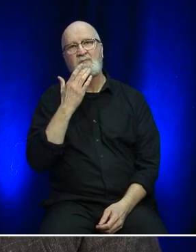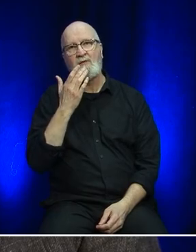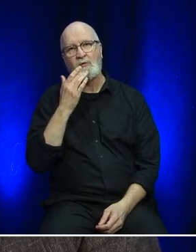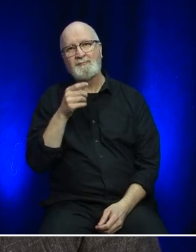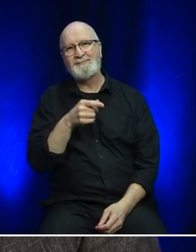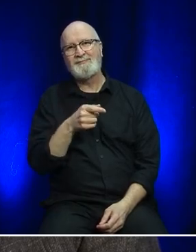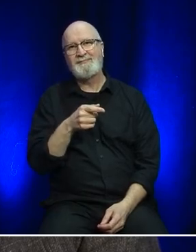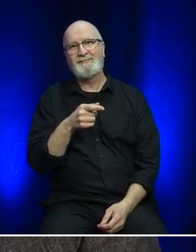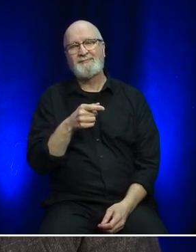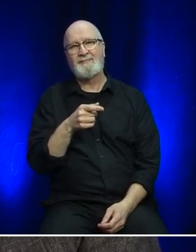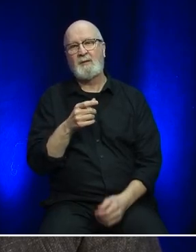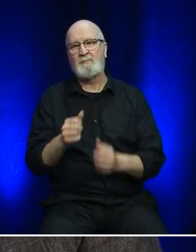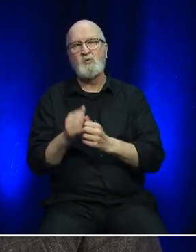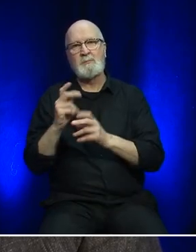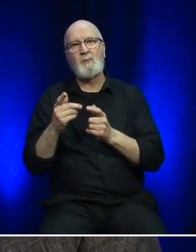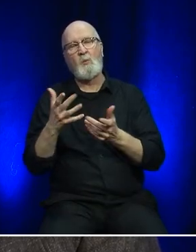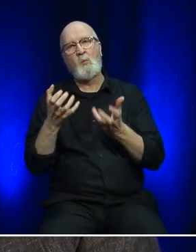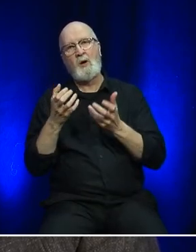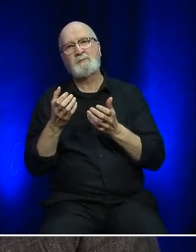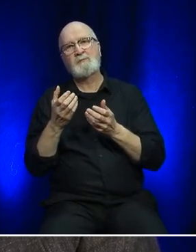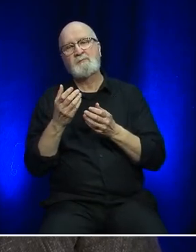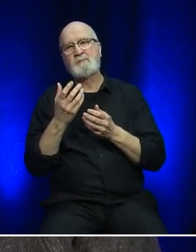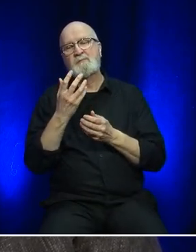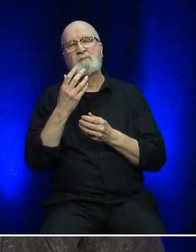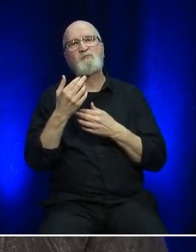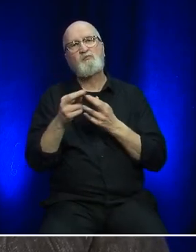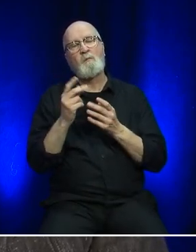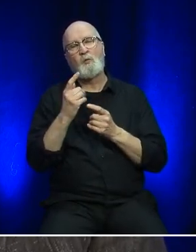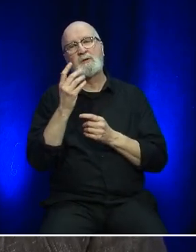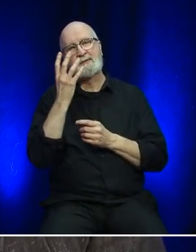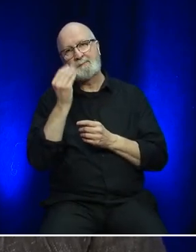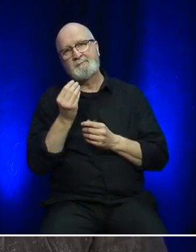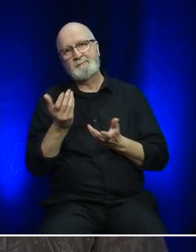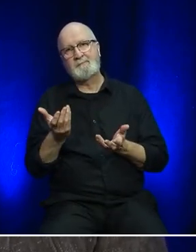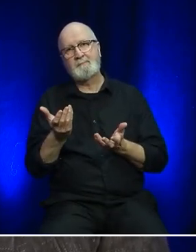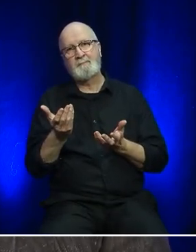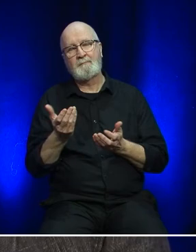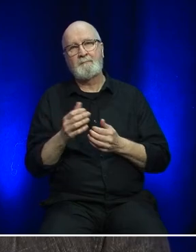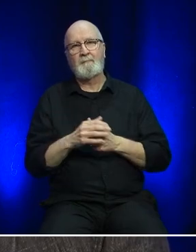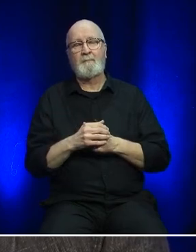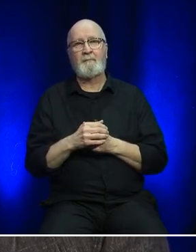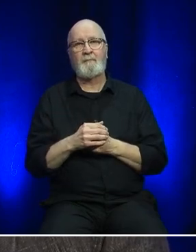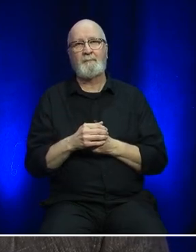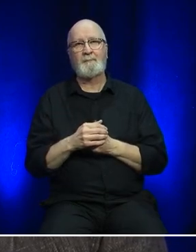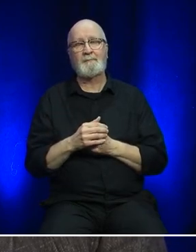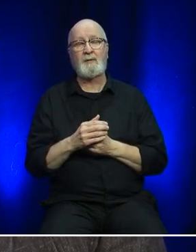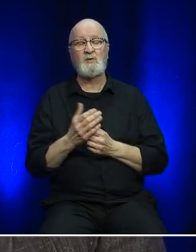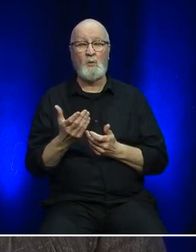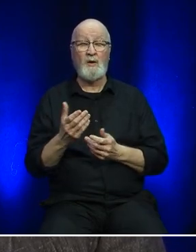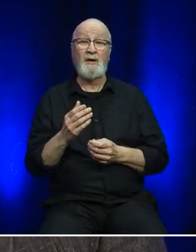on board. Most passengers are looking for a place to sleep or a place to lay down when they're travelling, so over the next